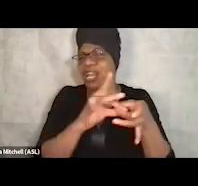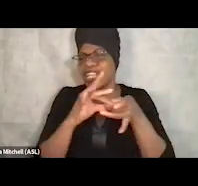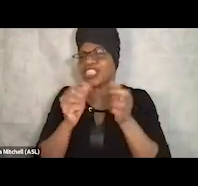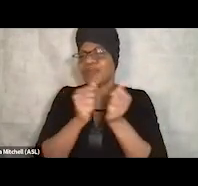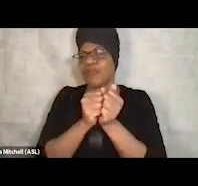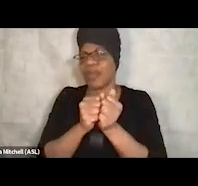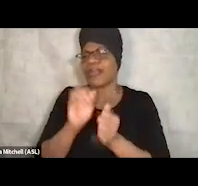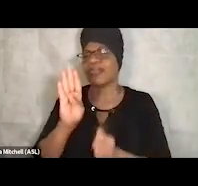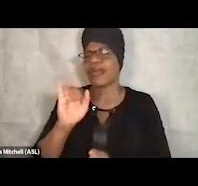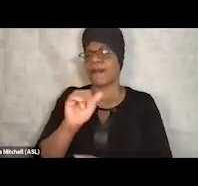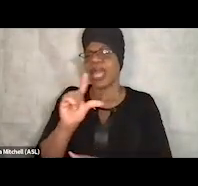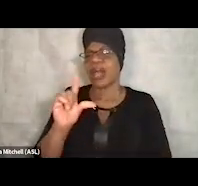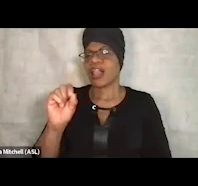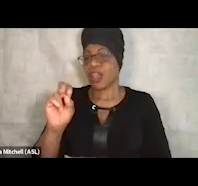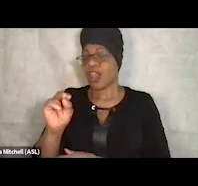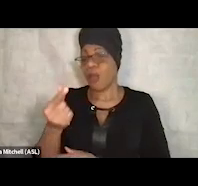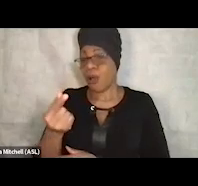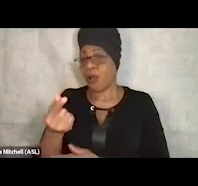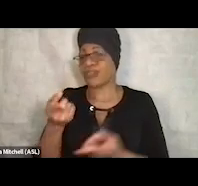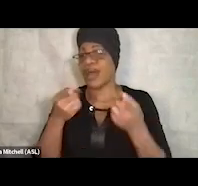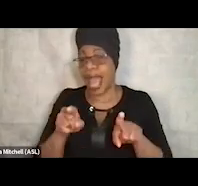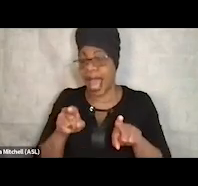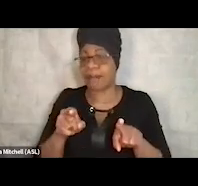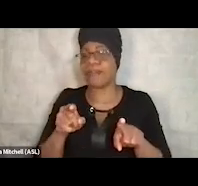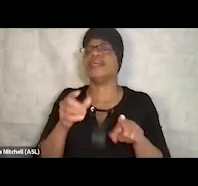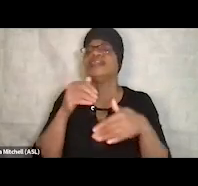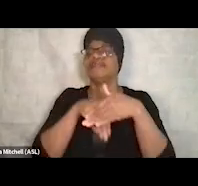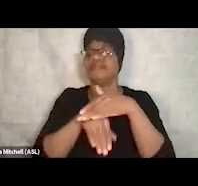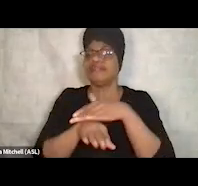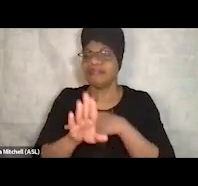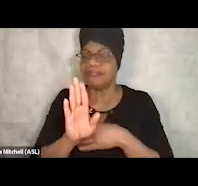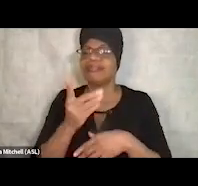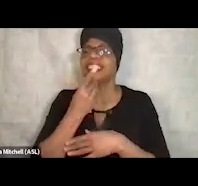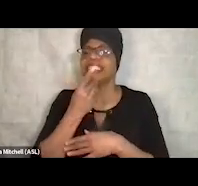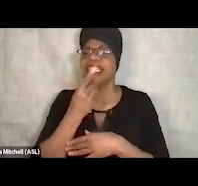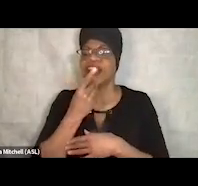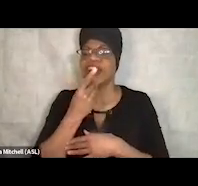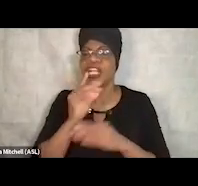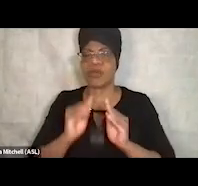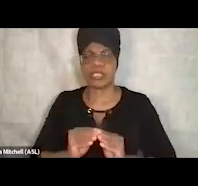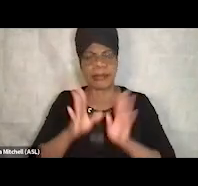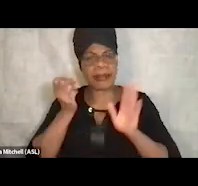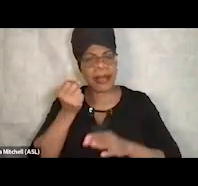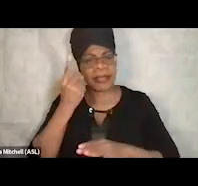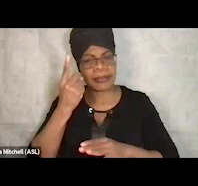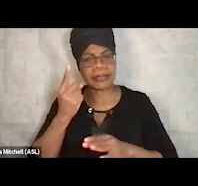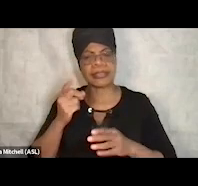We went out to dinner. It got real clear that his issues were around reliability and safety,